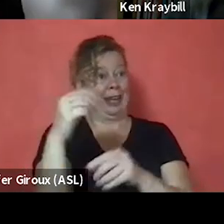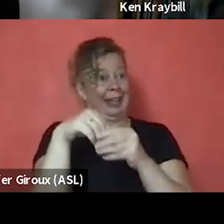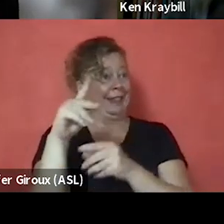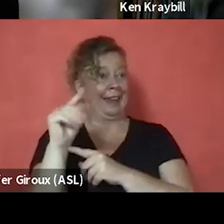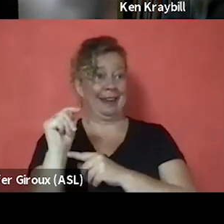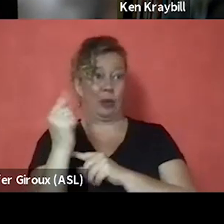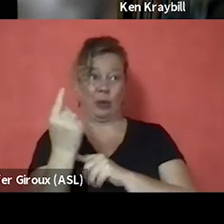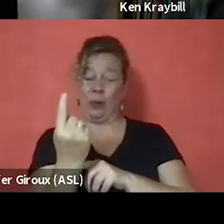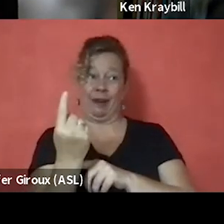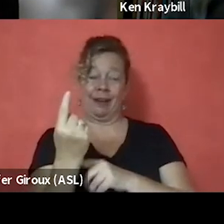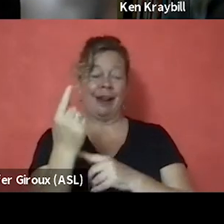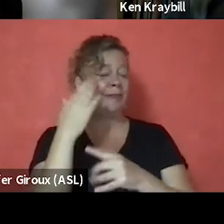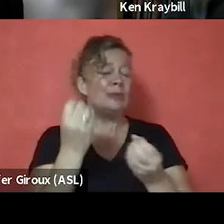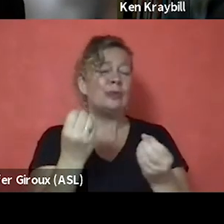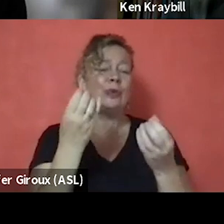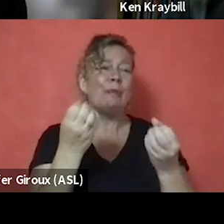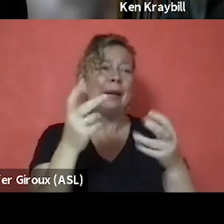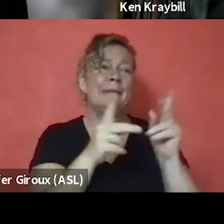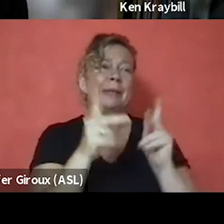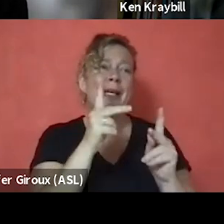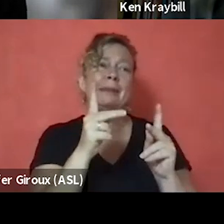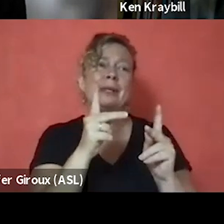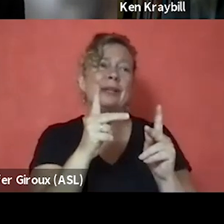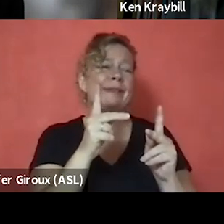Because I've known so many people who were so very successful